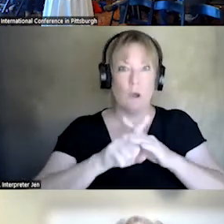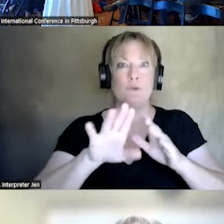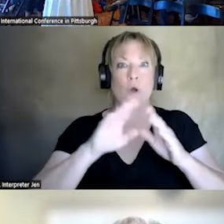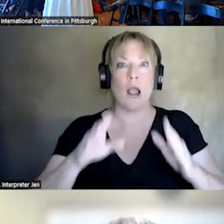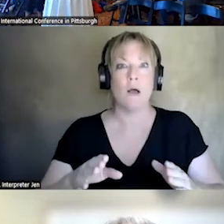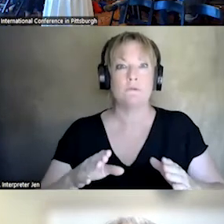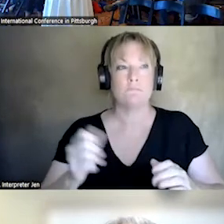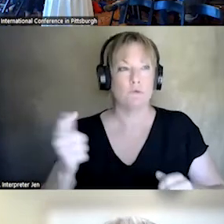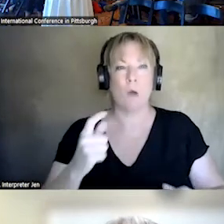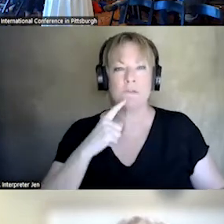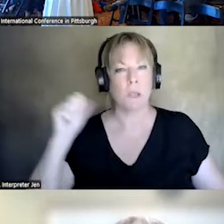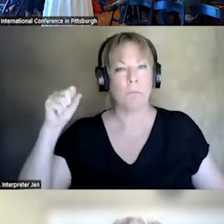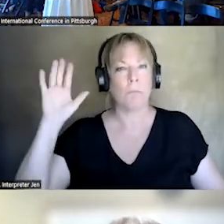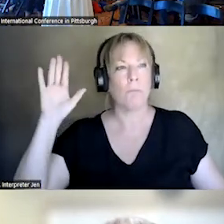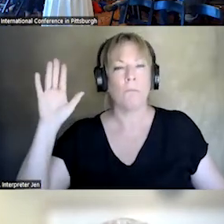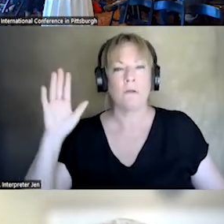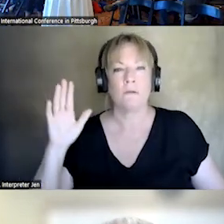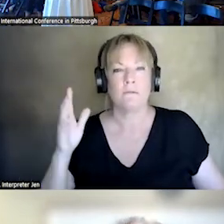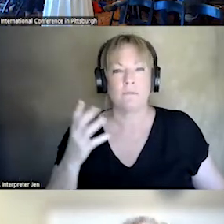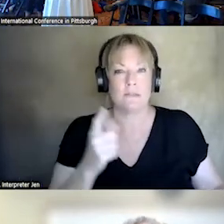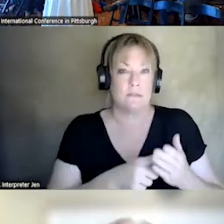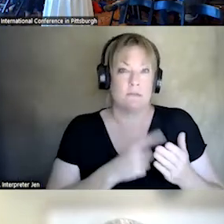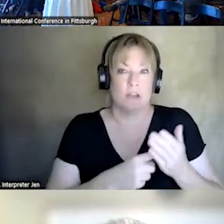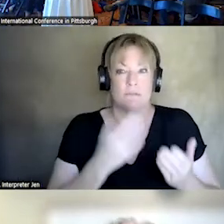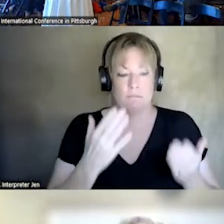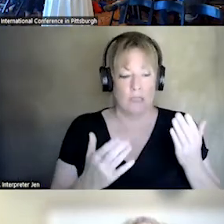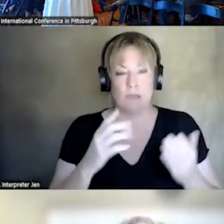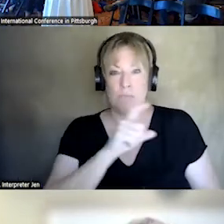RAISE THEIR HAND SAY, YEAH, YOU KNOW, AND SOMETIMES MIGHT BE THE POLICE DEPARTMENT.